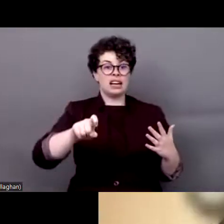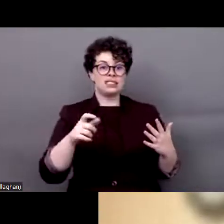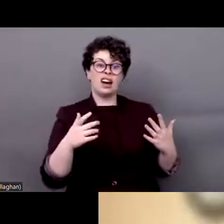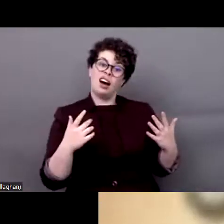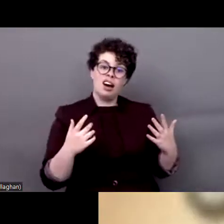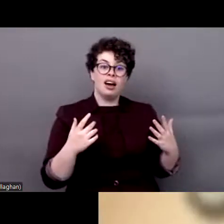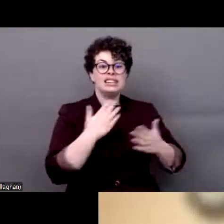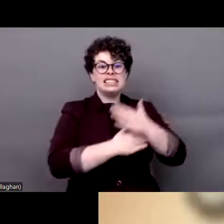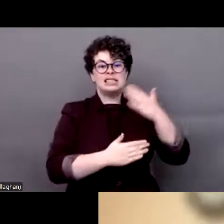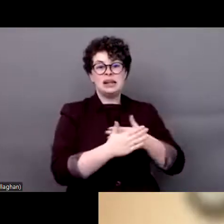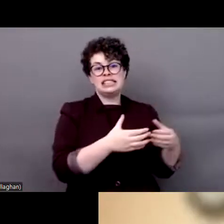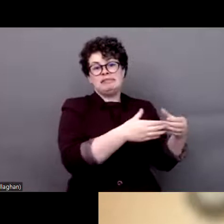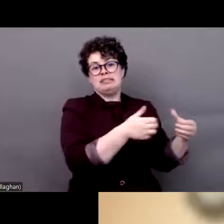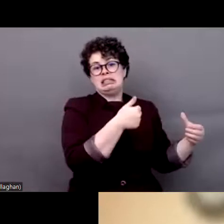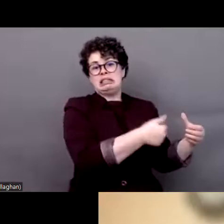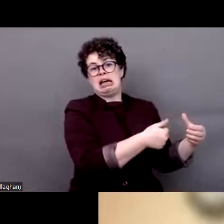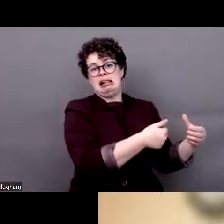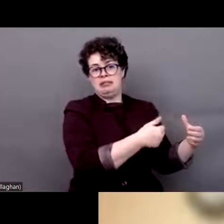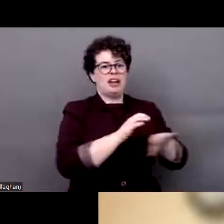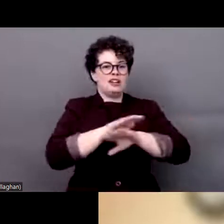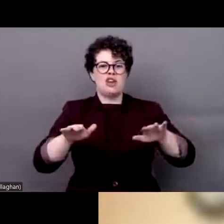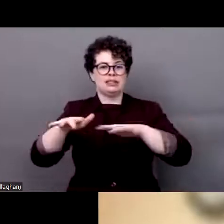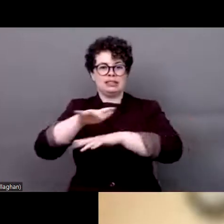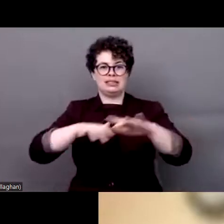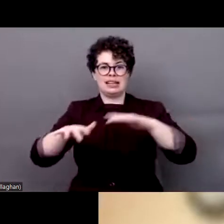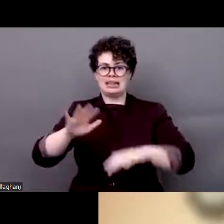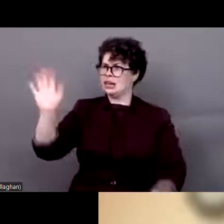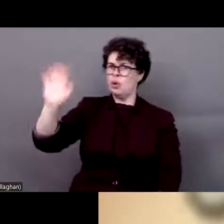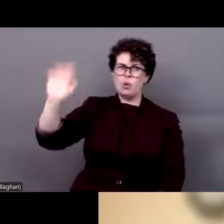them. So now, persons with disabilities